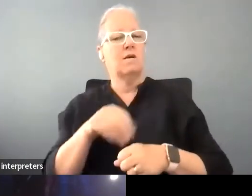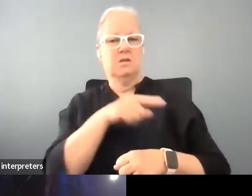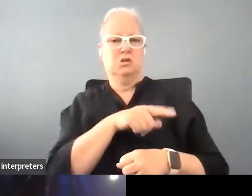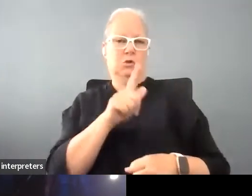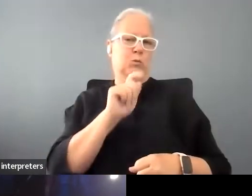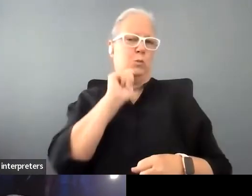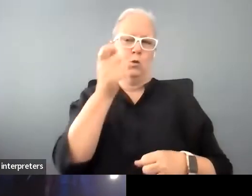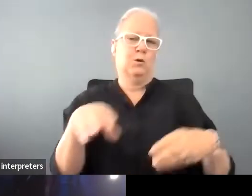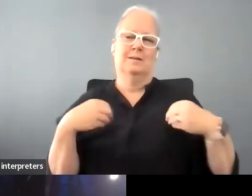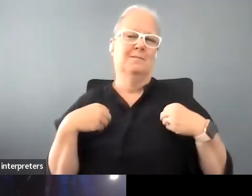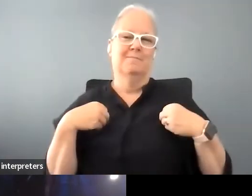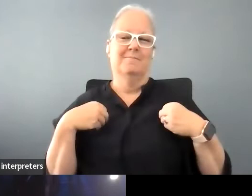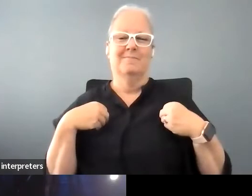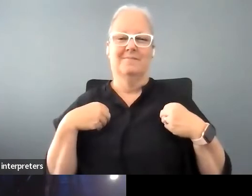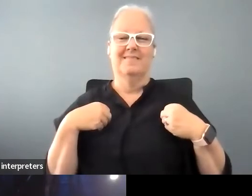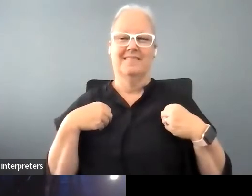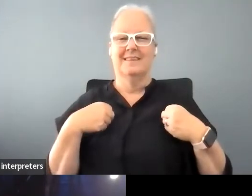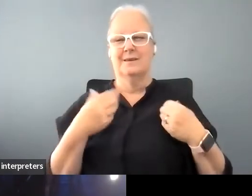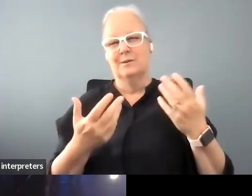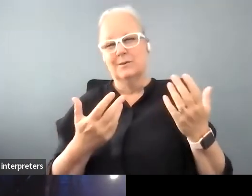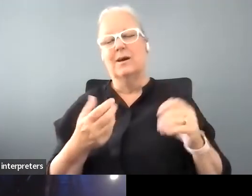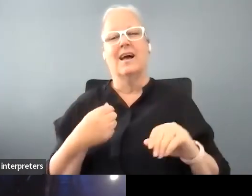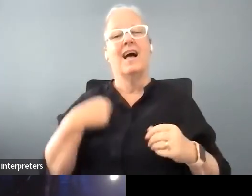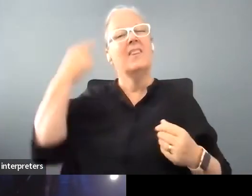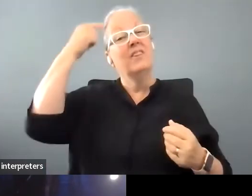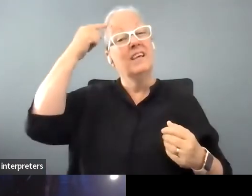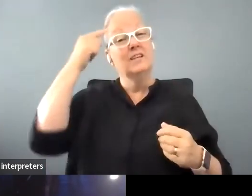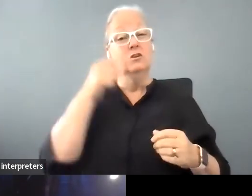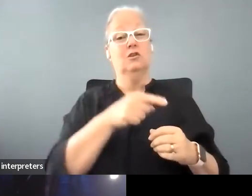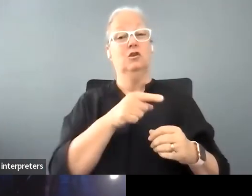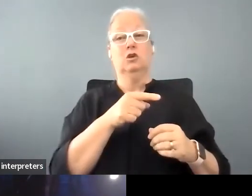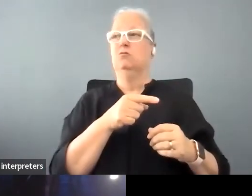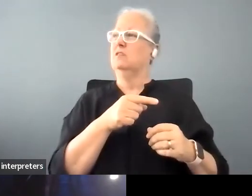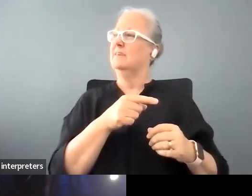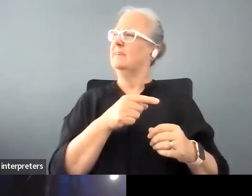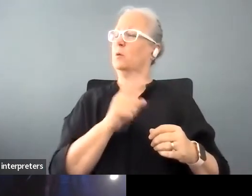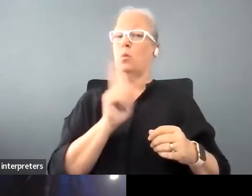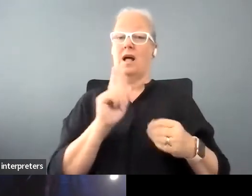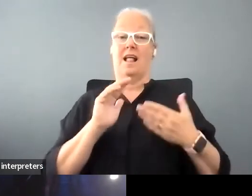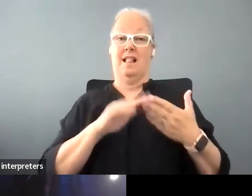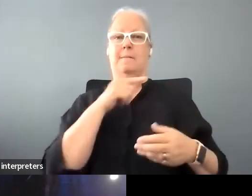so it's part of that thing about I think she was absolutely fueled by the disability movement